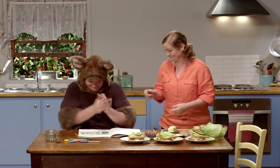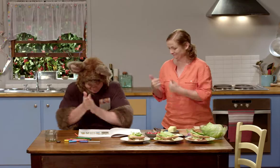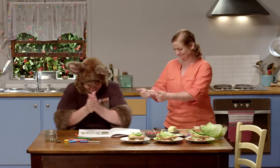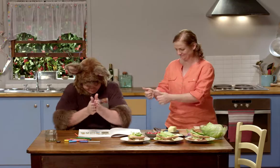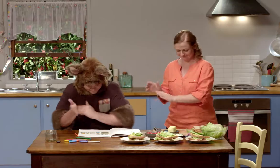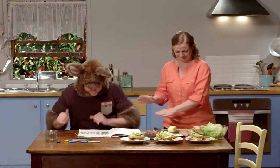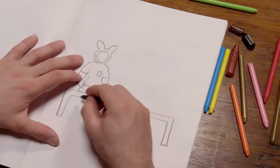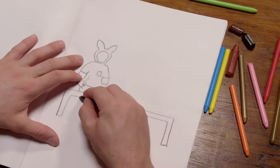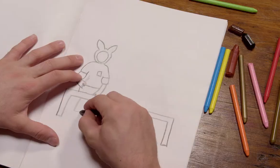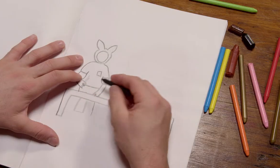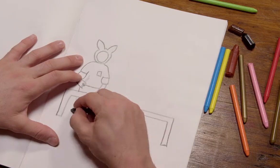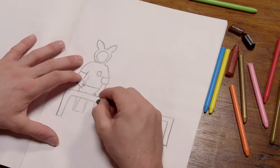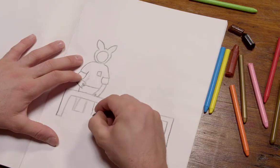Yeah, okay.